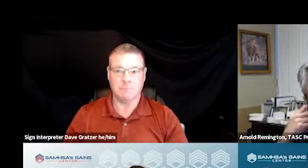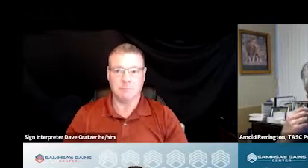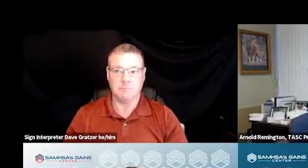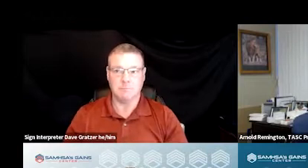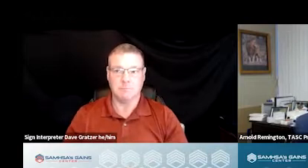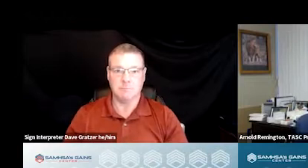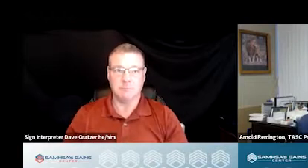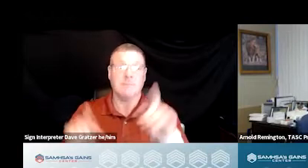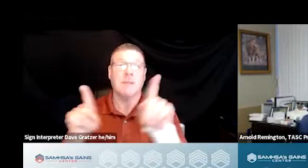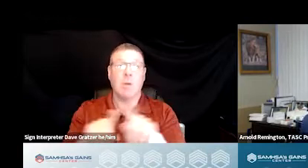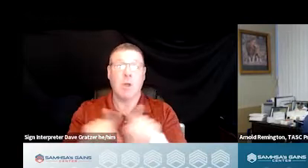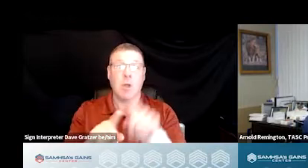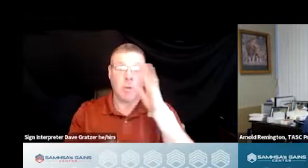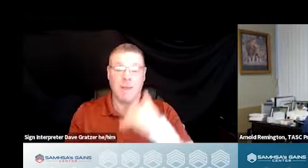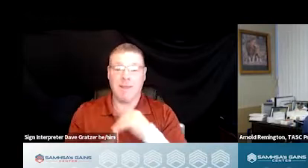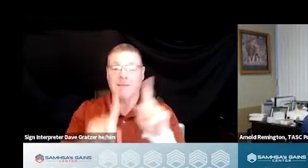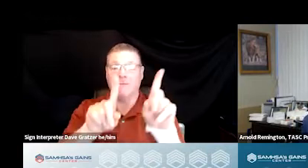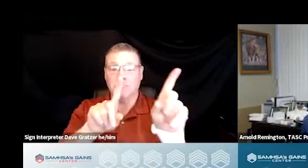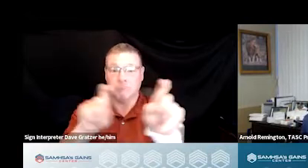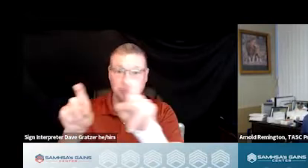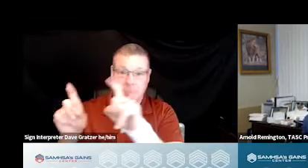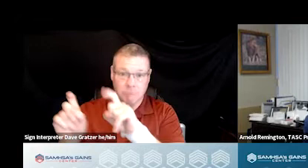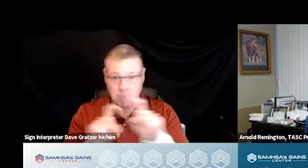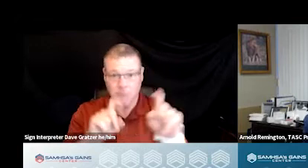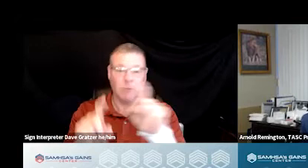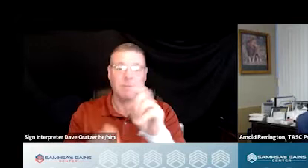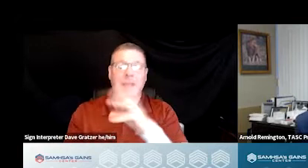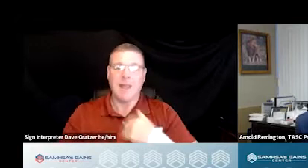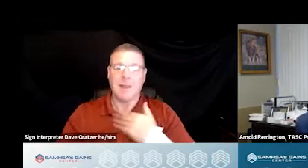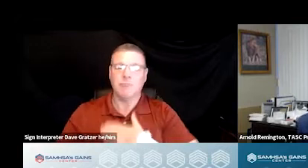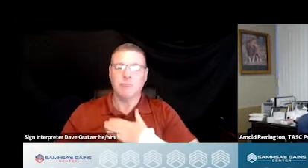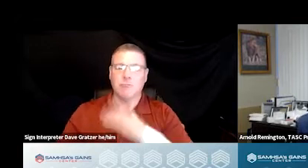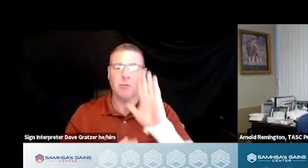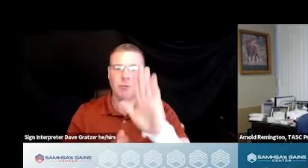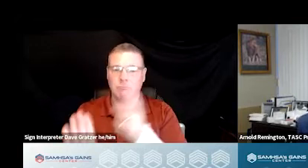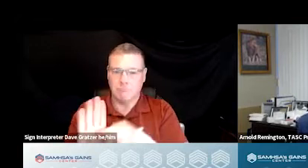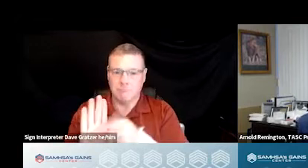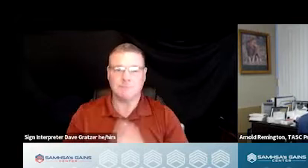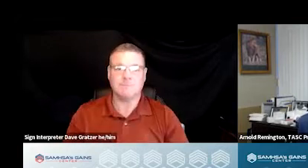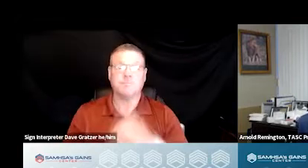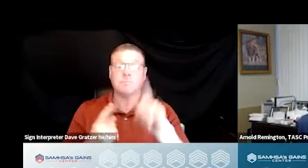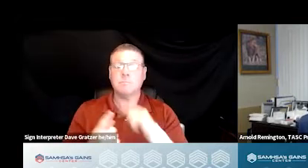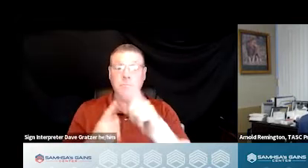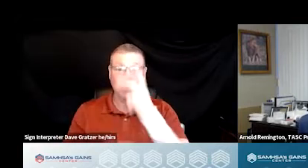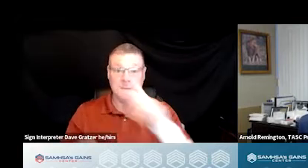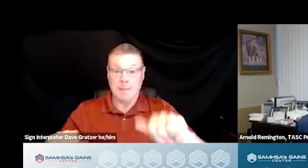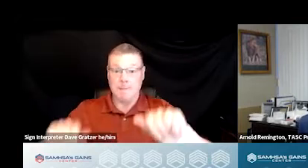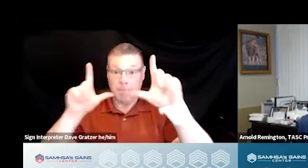We'll also be conducting a couple polls through the event and appreciate your participation. When you see a poll pop up on your screen,